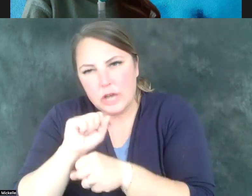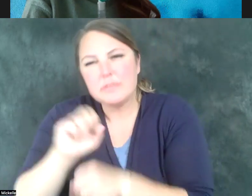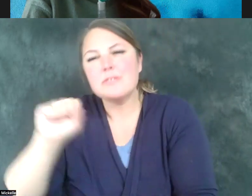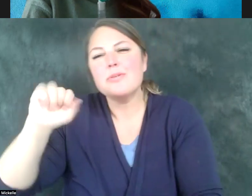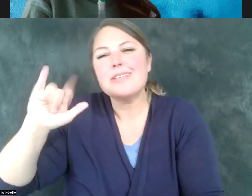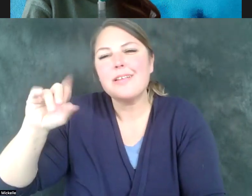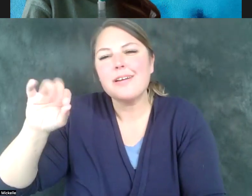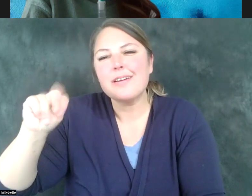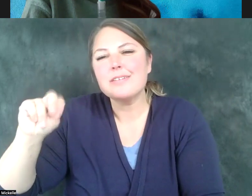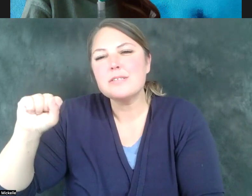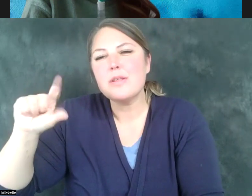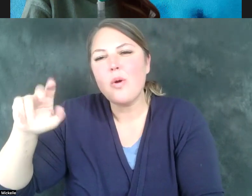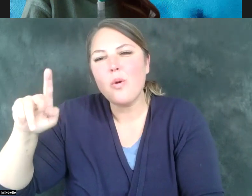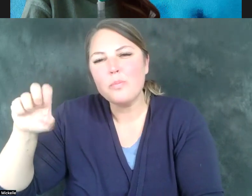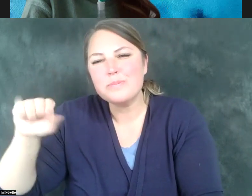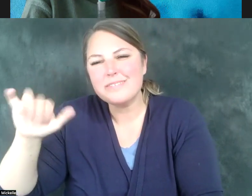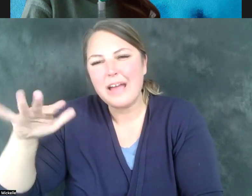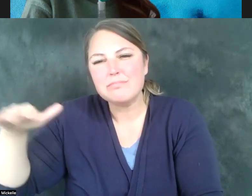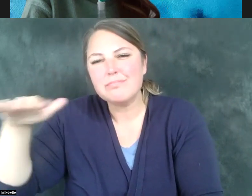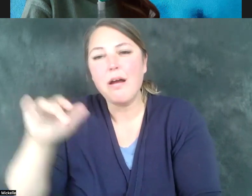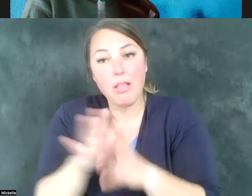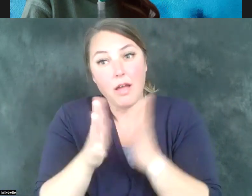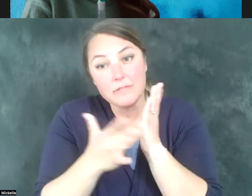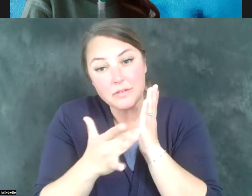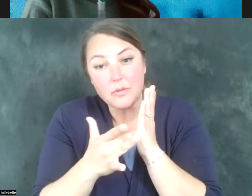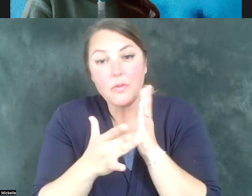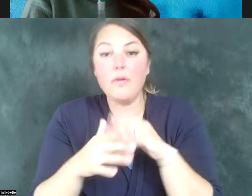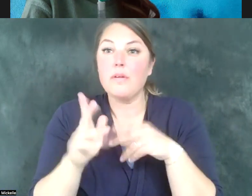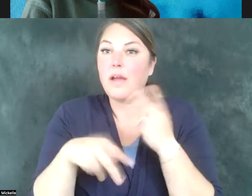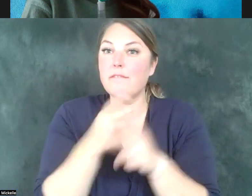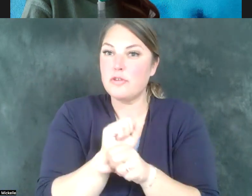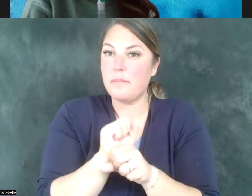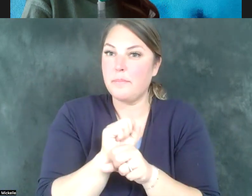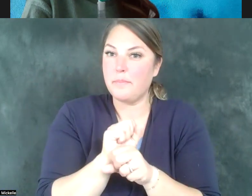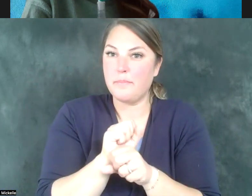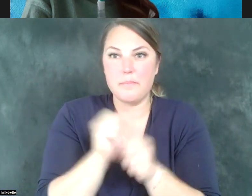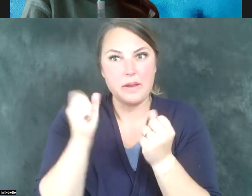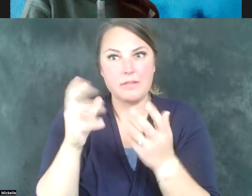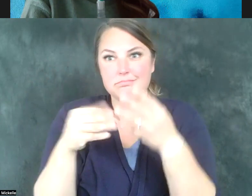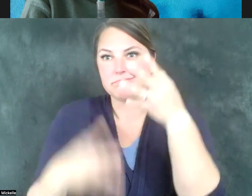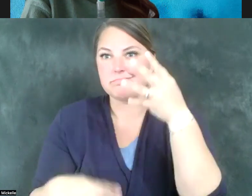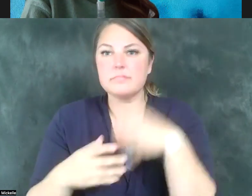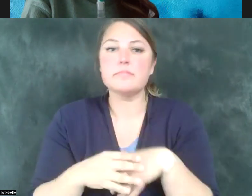of technical kind of jobs. So we can we have and we must continue to make sure